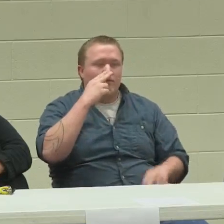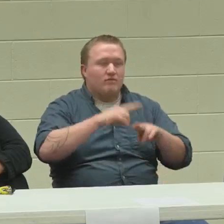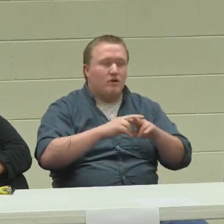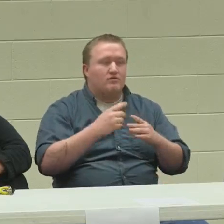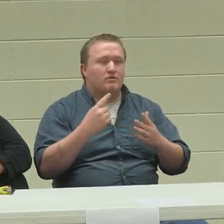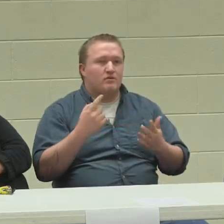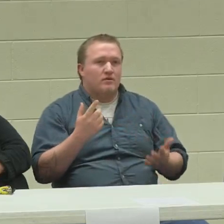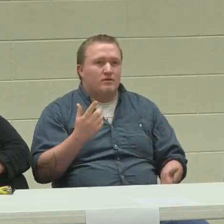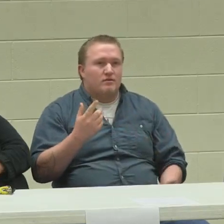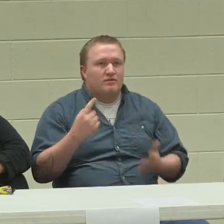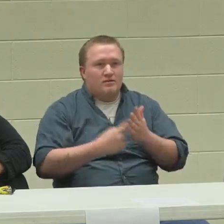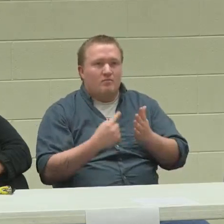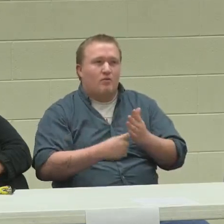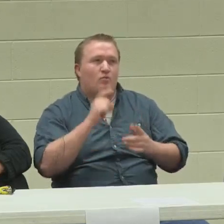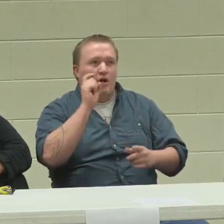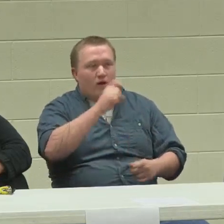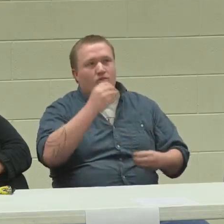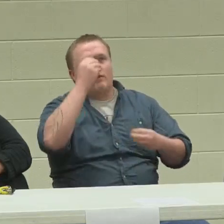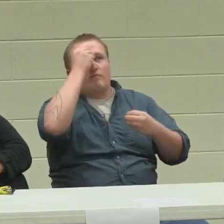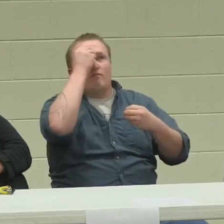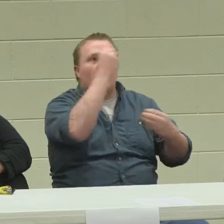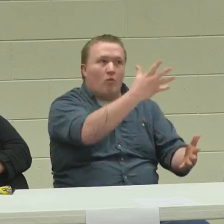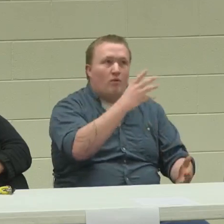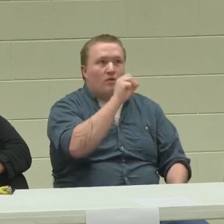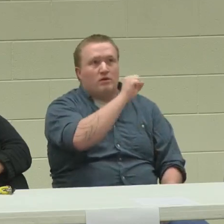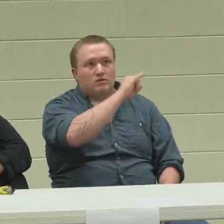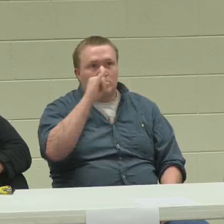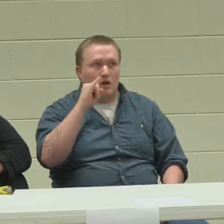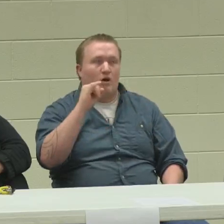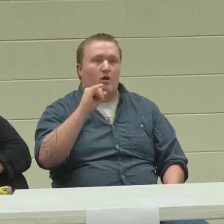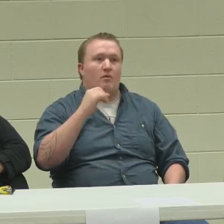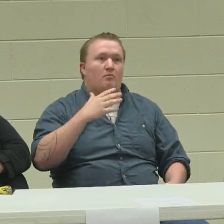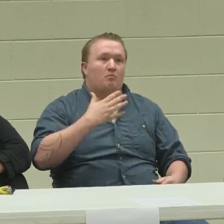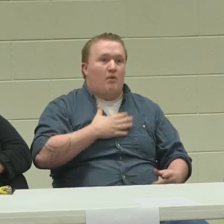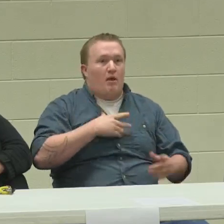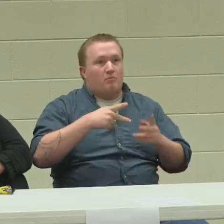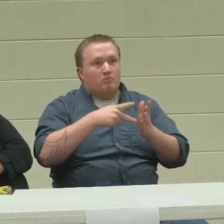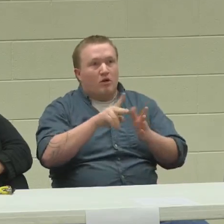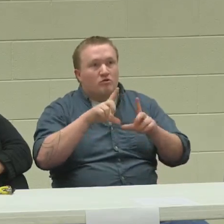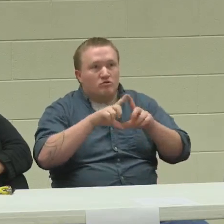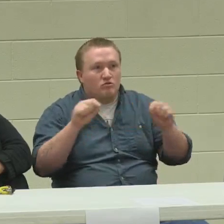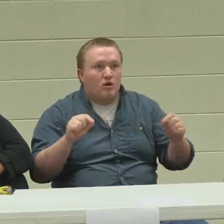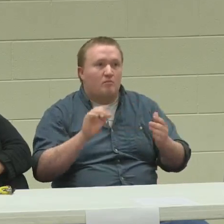So being on SSI, it's not really fun. Sometimes you have to give them information